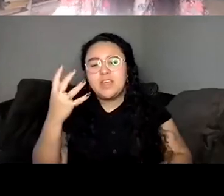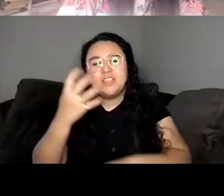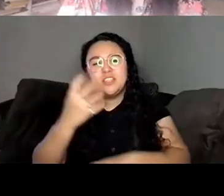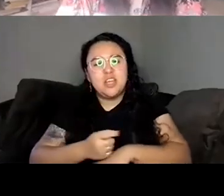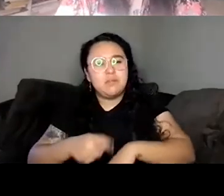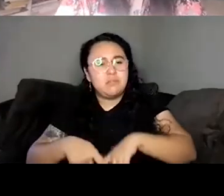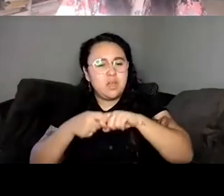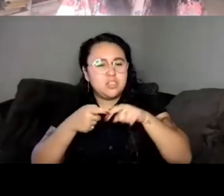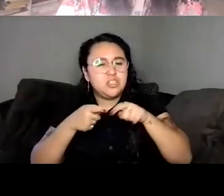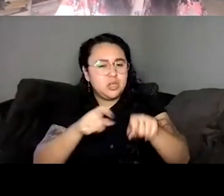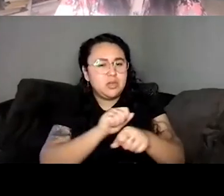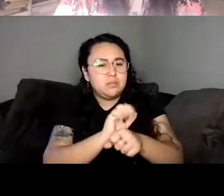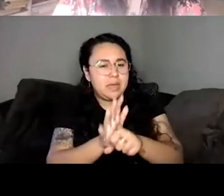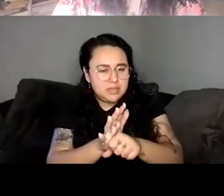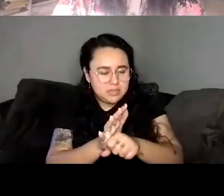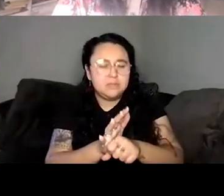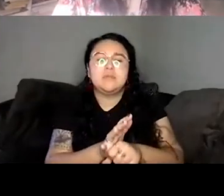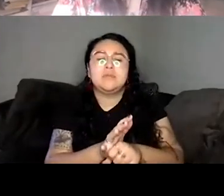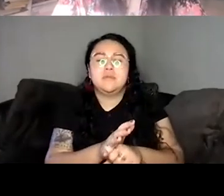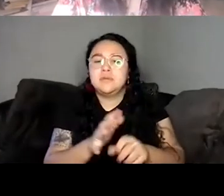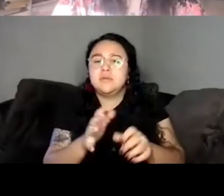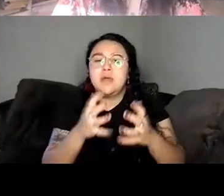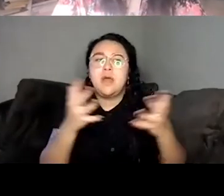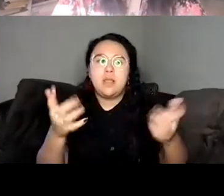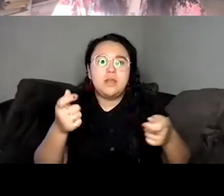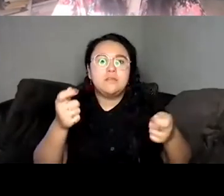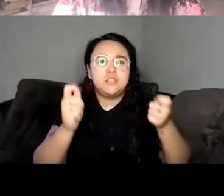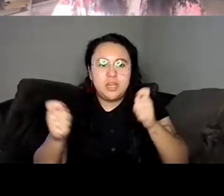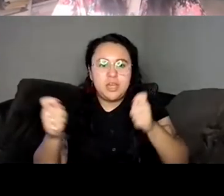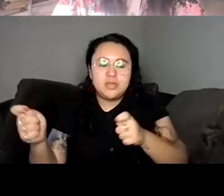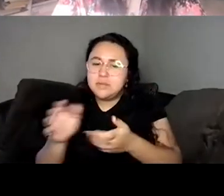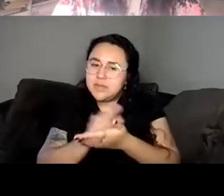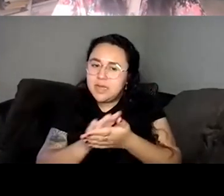during the pandemic and there was a lot of changes but it was nice to be there because